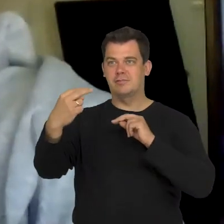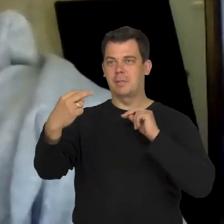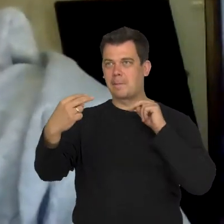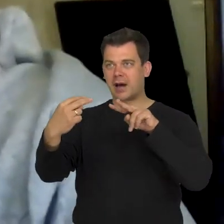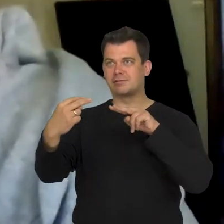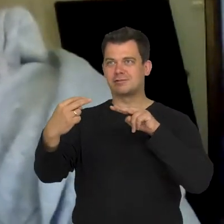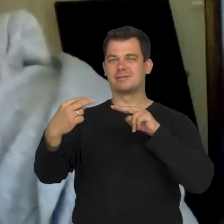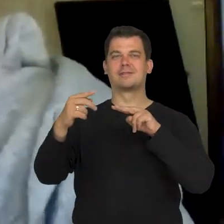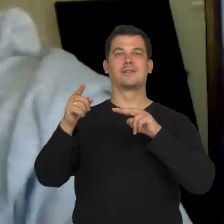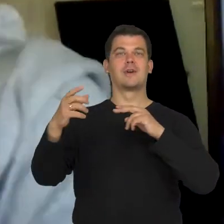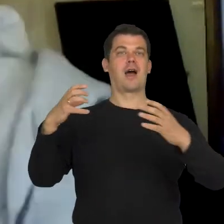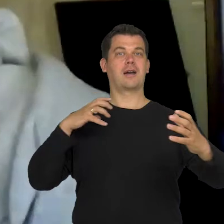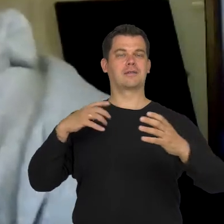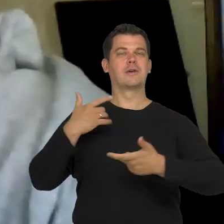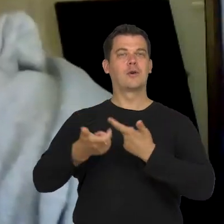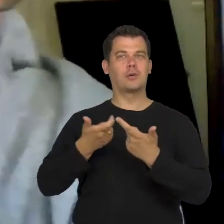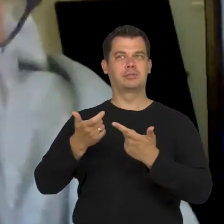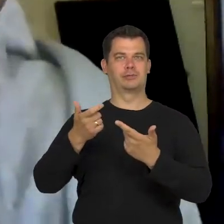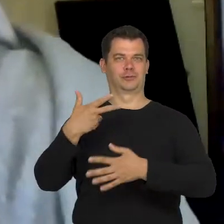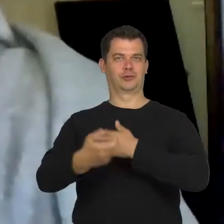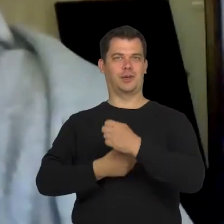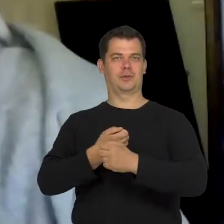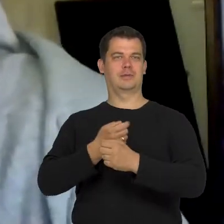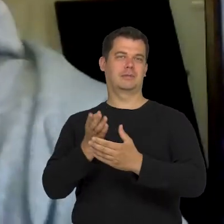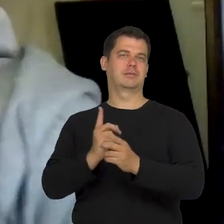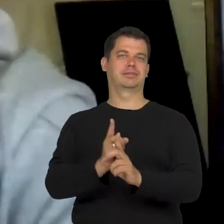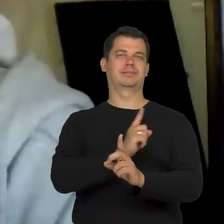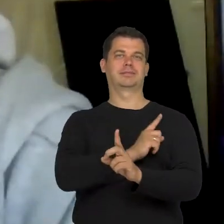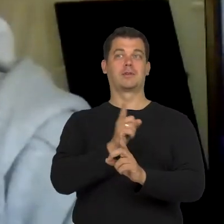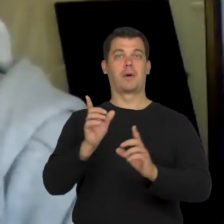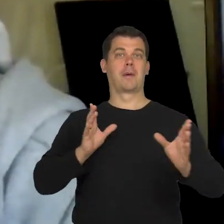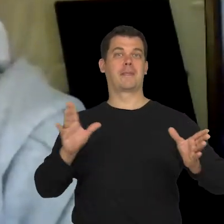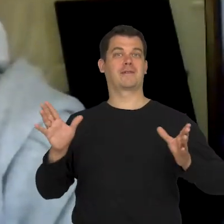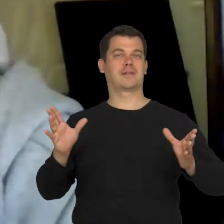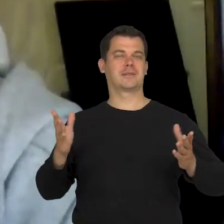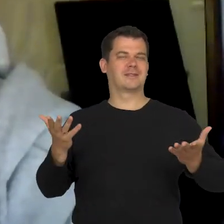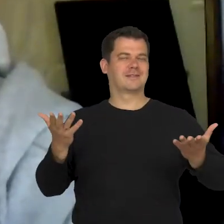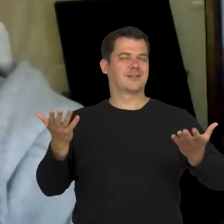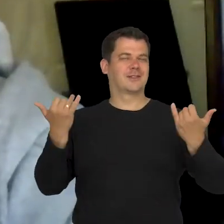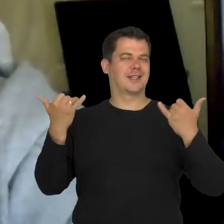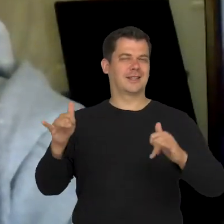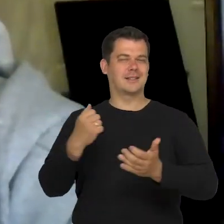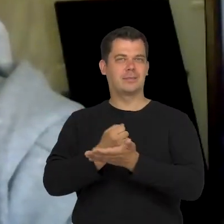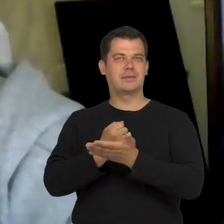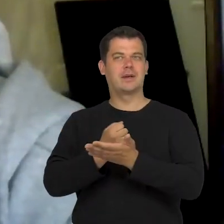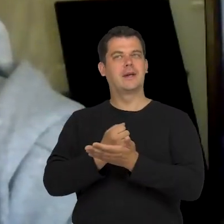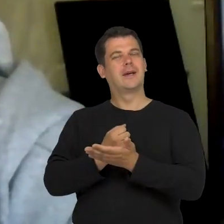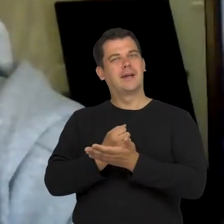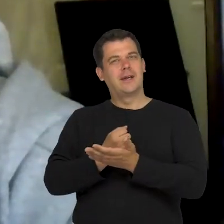An artist makes a work of art and he is gone unless he is a performer. So it's a bit different.